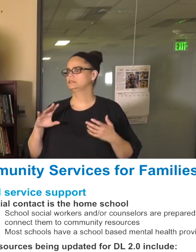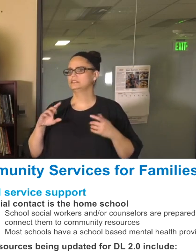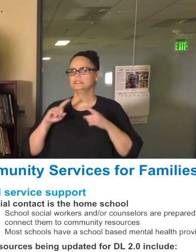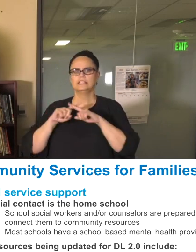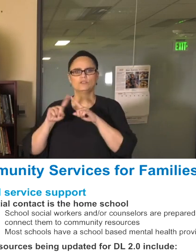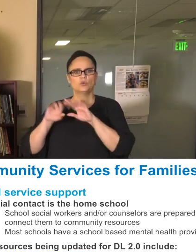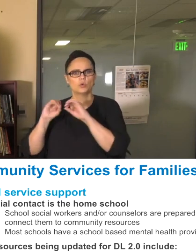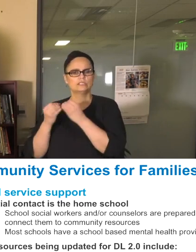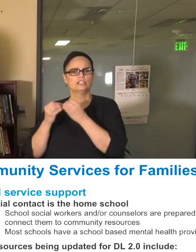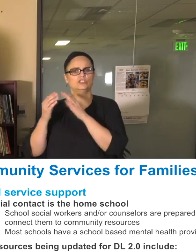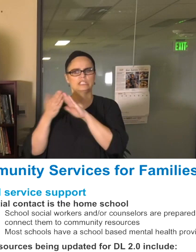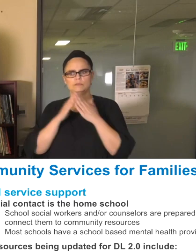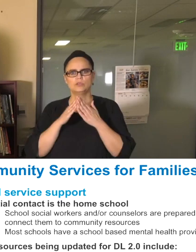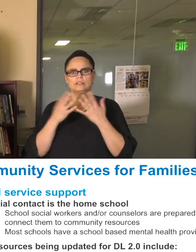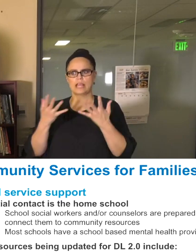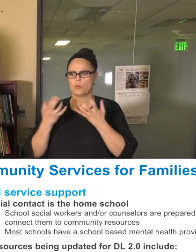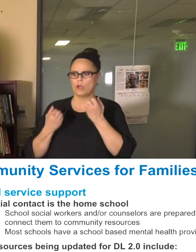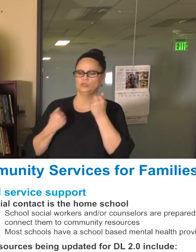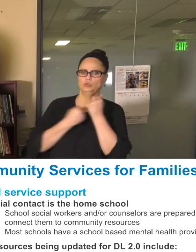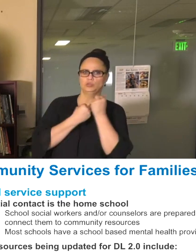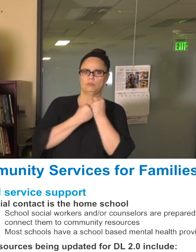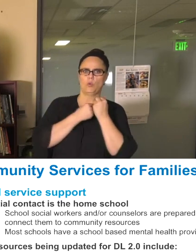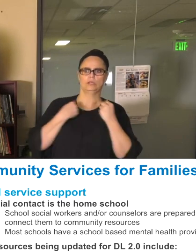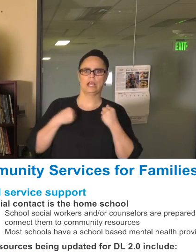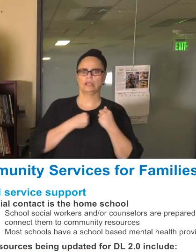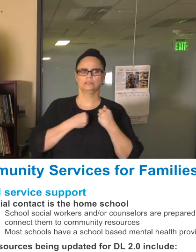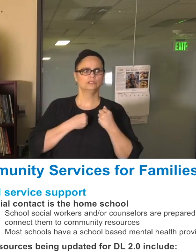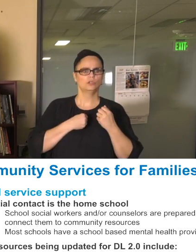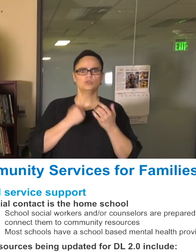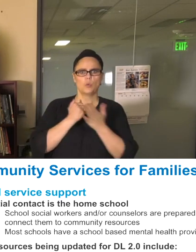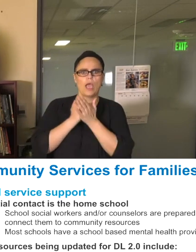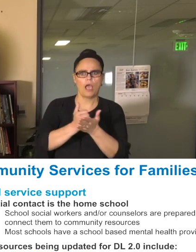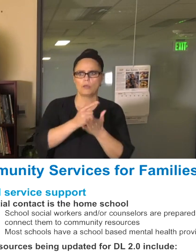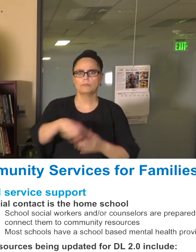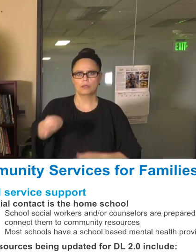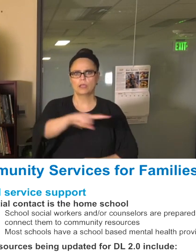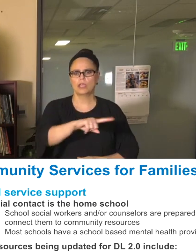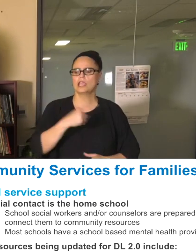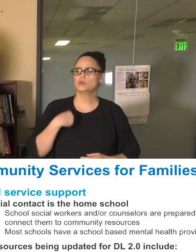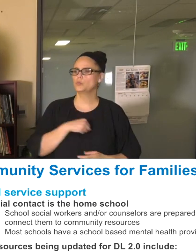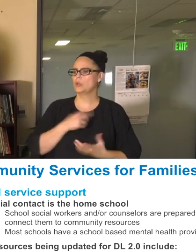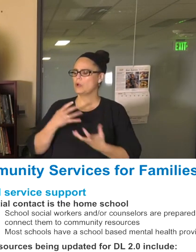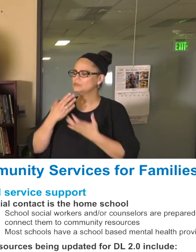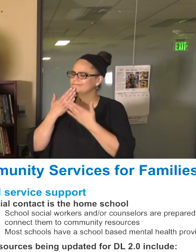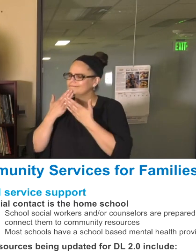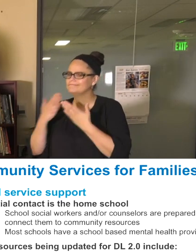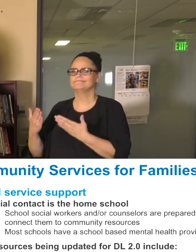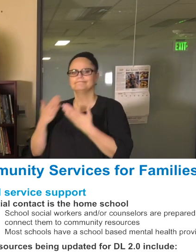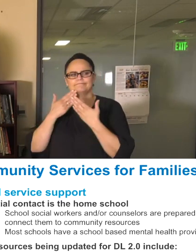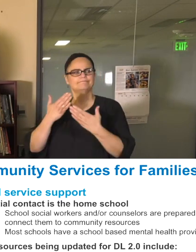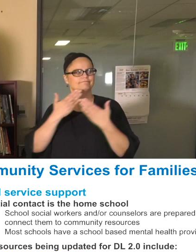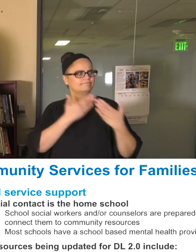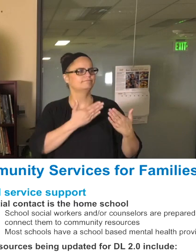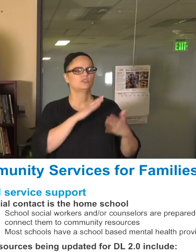again, I just want to express my gratitude to each of them. for remaining committed to us and to our